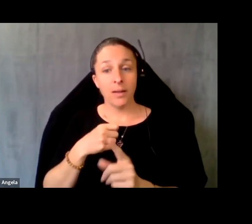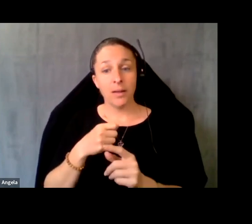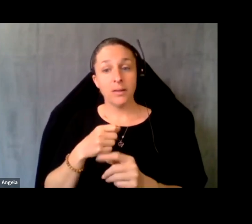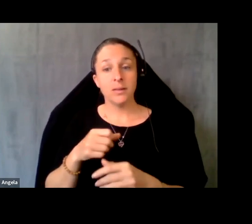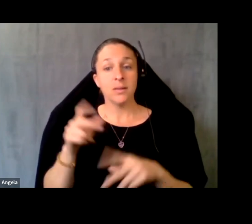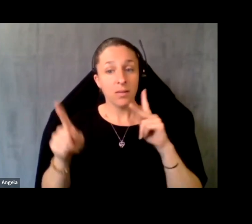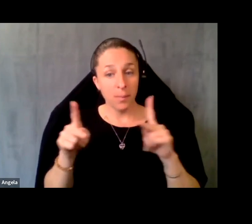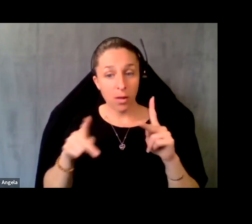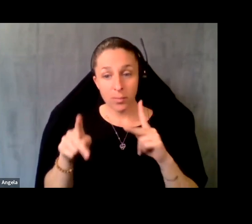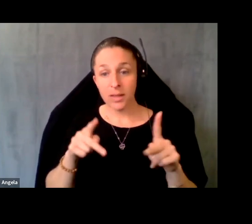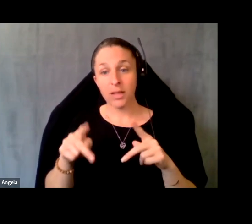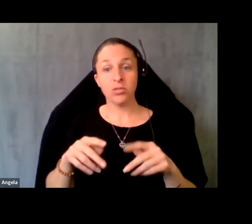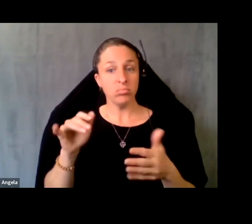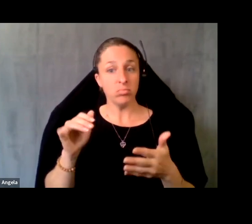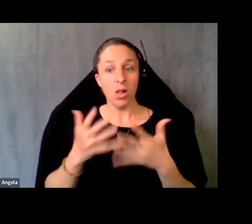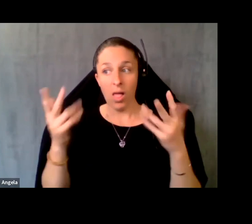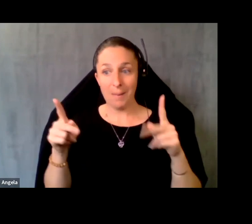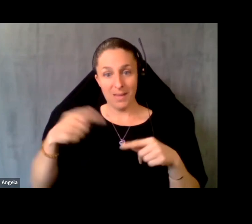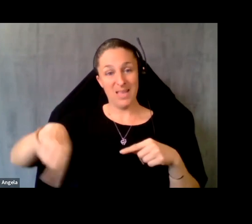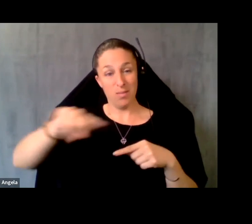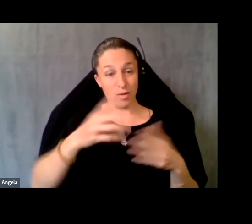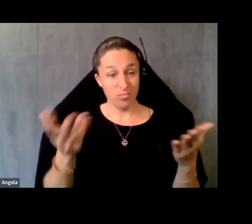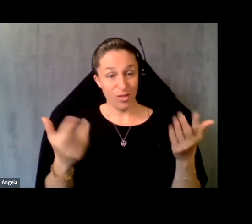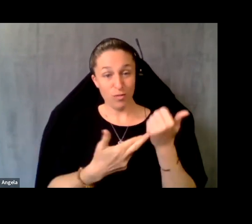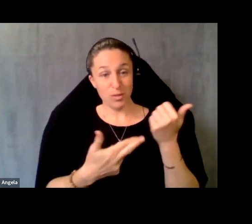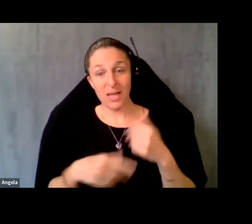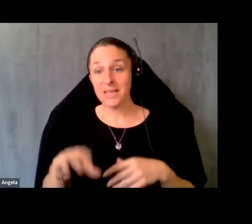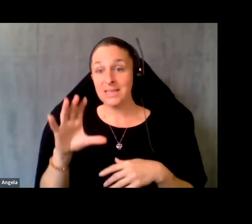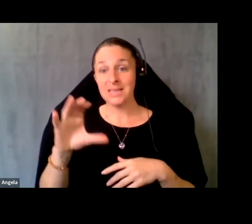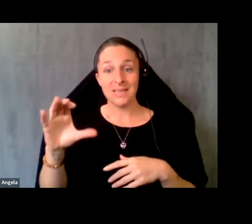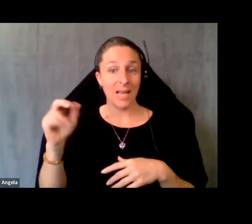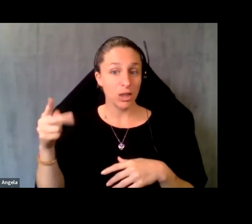populations that a lot of people here represent, and that CTHP itself is also very interested in